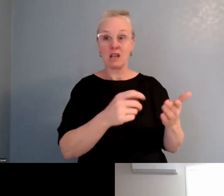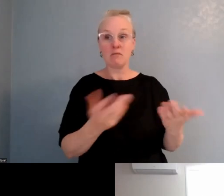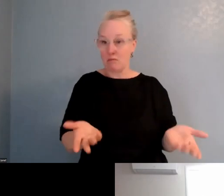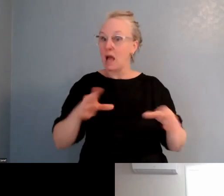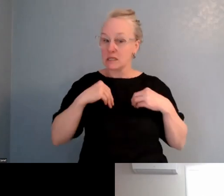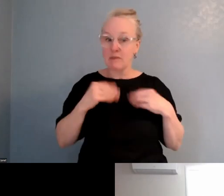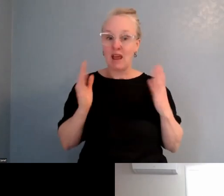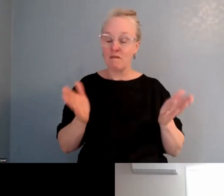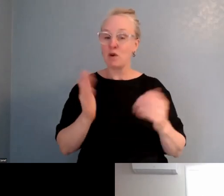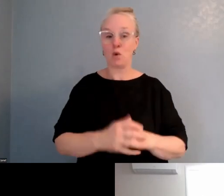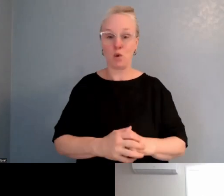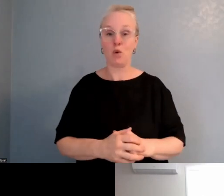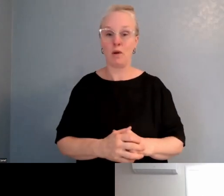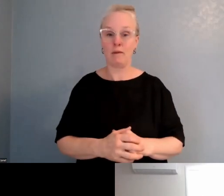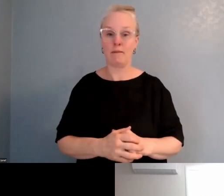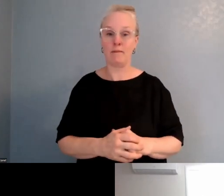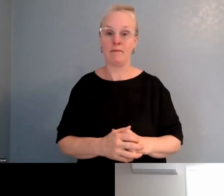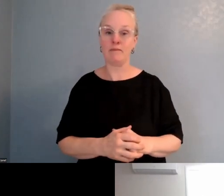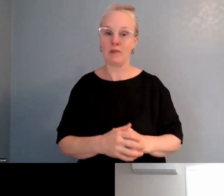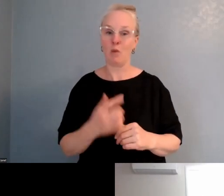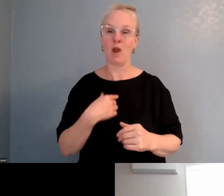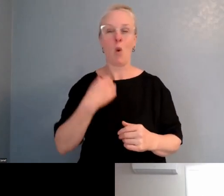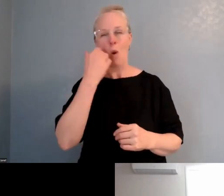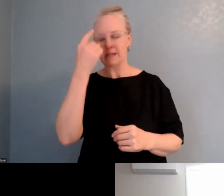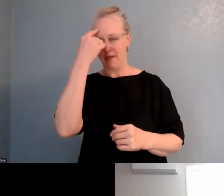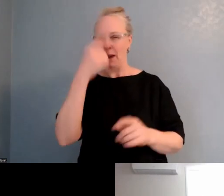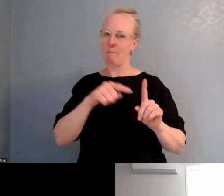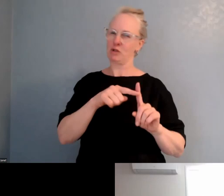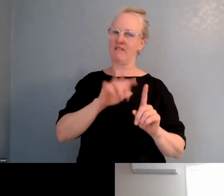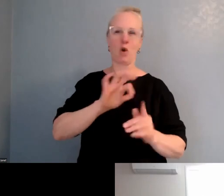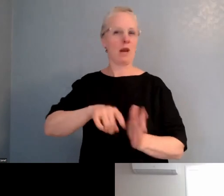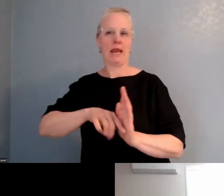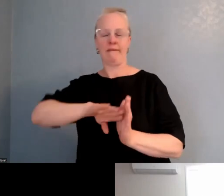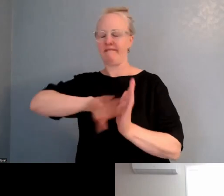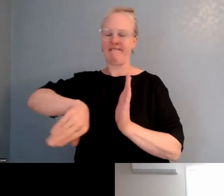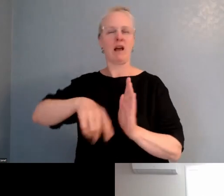And again, half full rather than half empty, and having that, 'cause it's incorporated